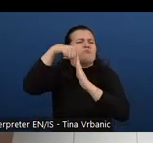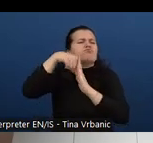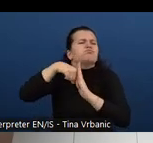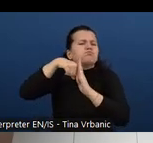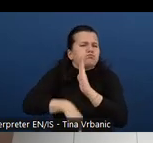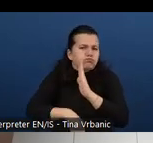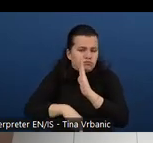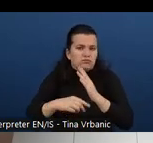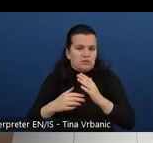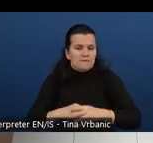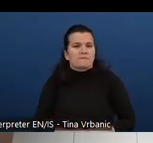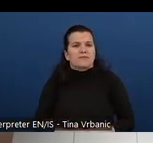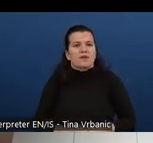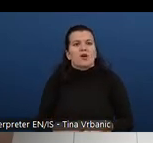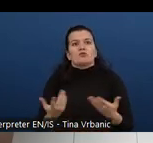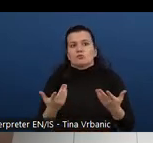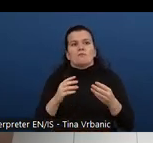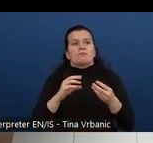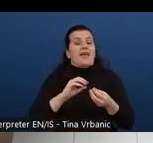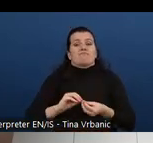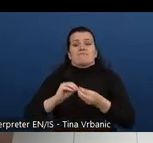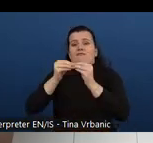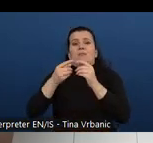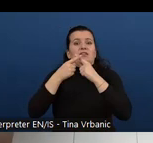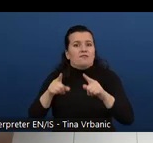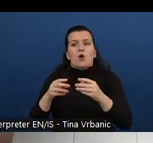So the developers focus more on coding and markup.